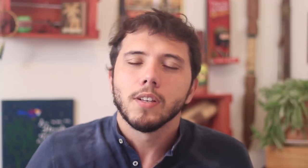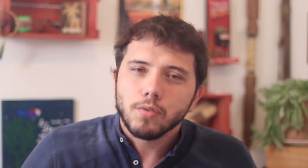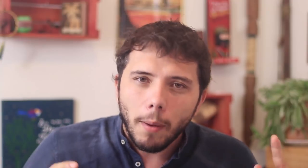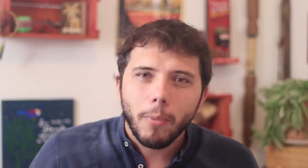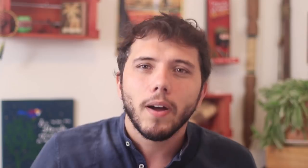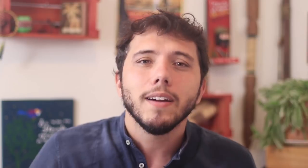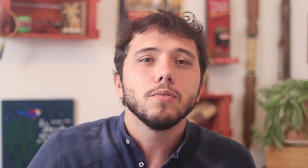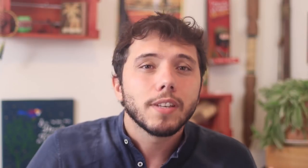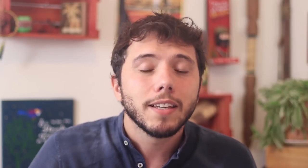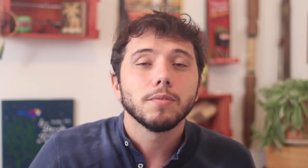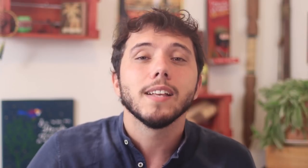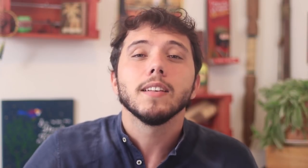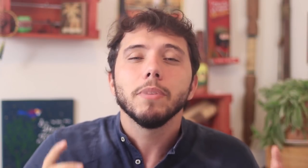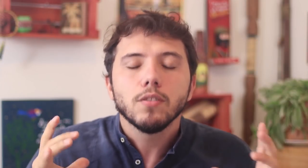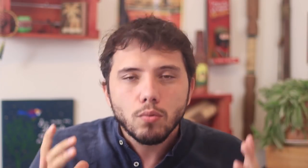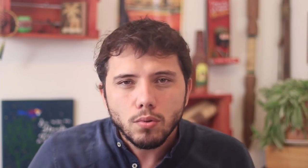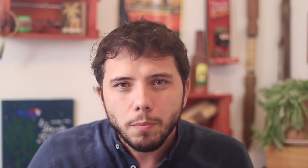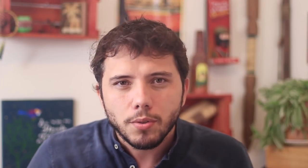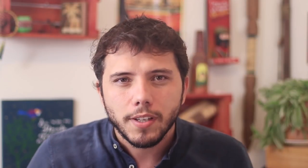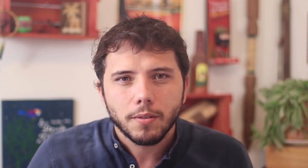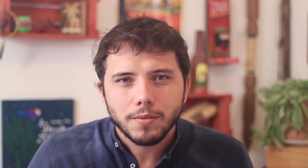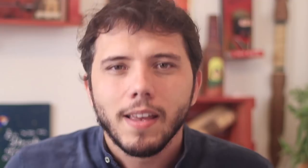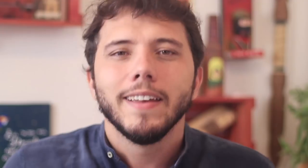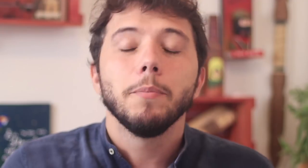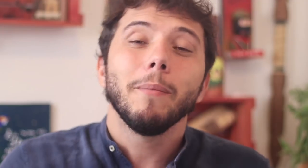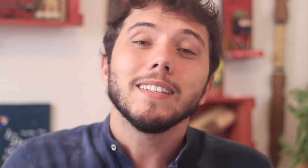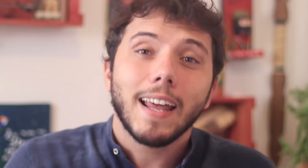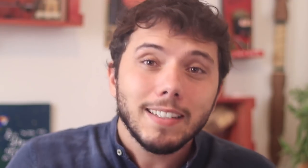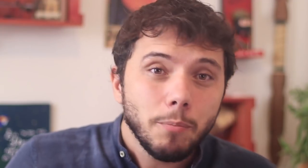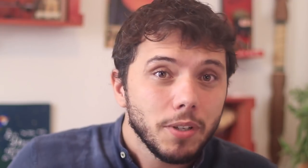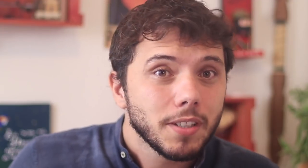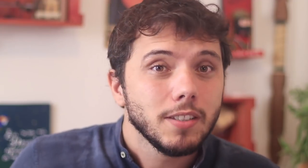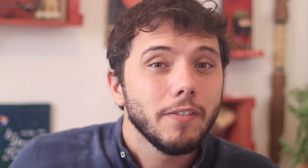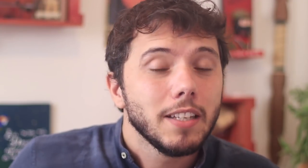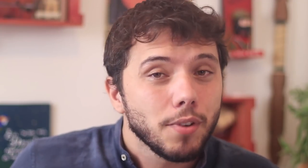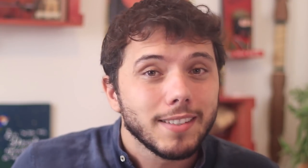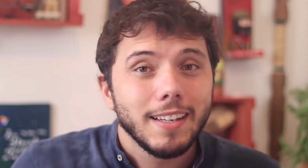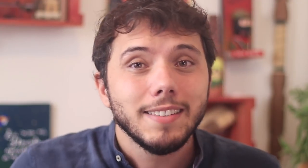He only supports the rich, everything is only for the rich. And to mask this policy of standing up only for the elites